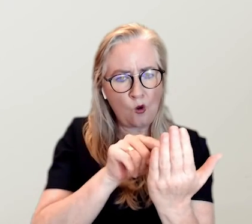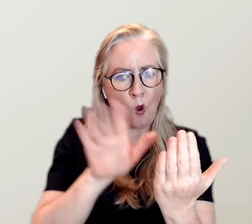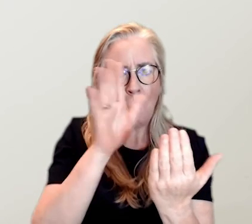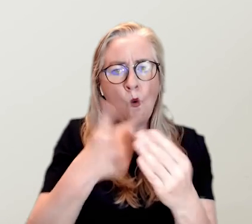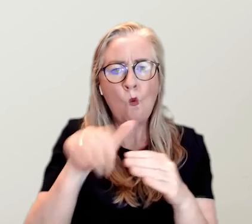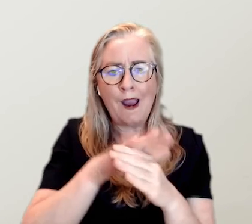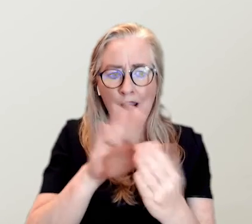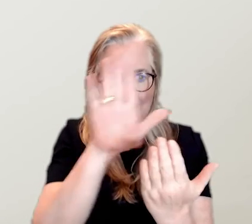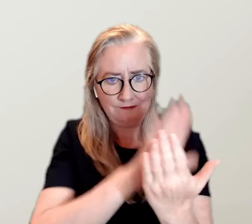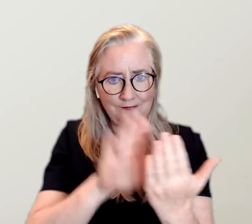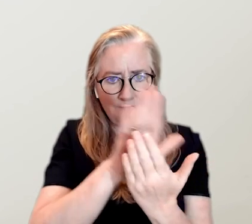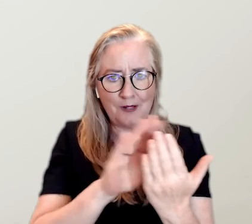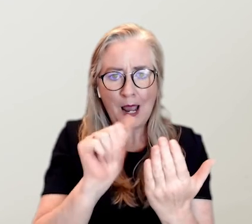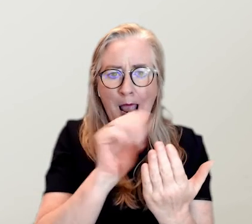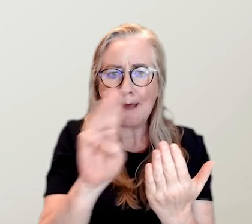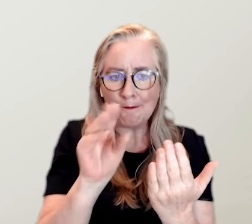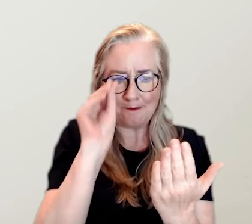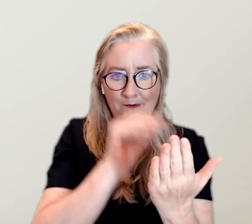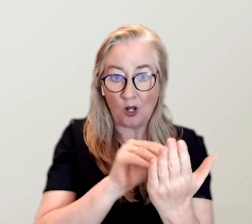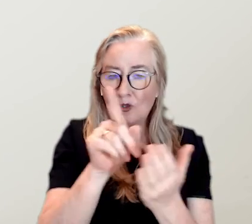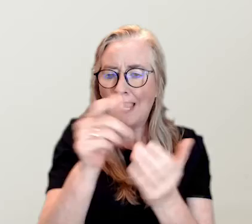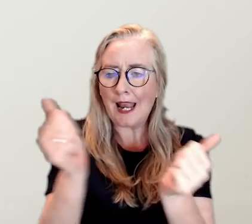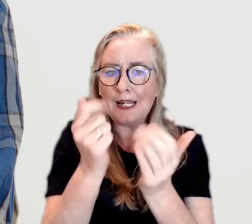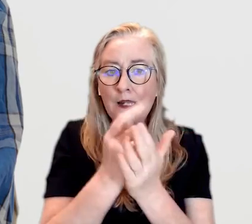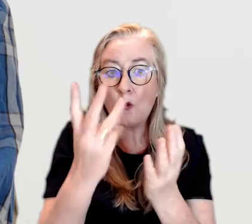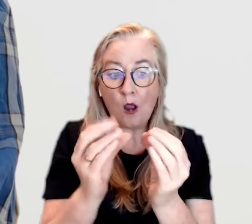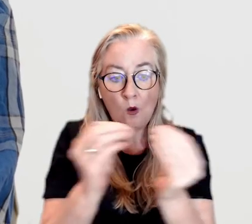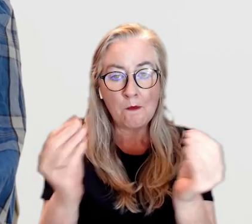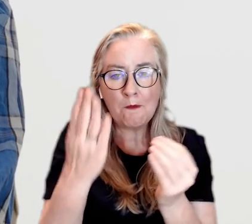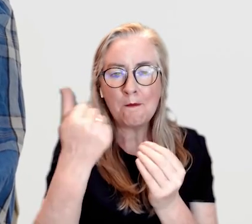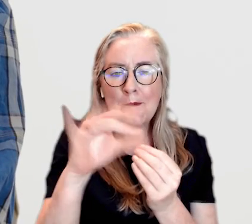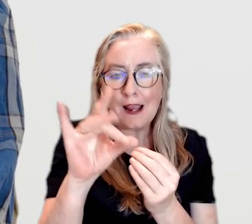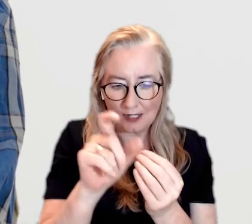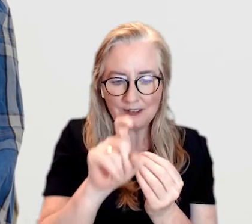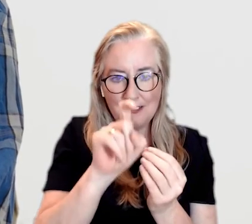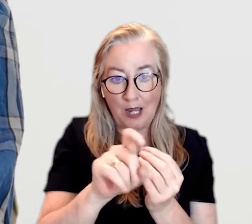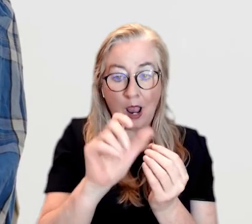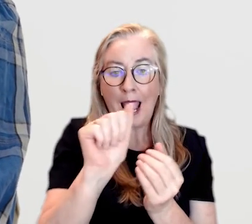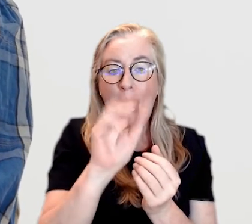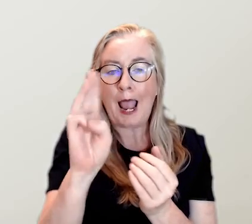and take a look at where the app will sit on your device. Any time you want to open your banking app,